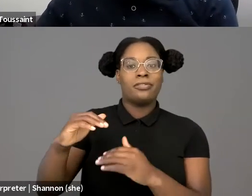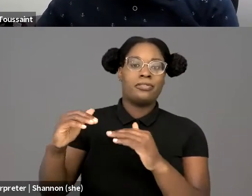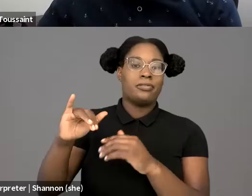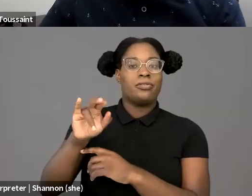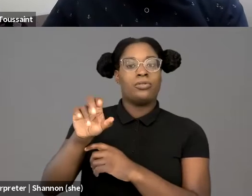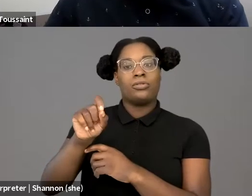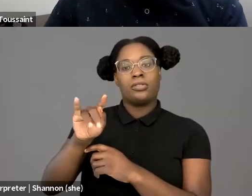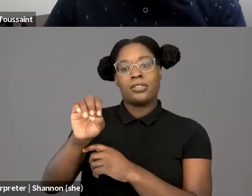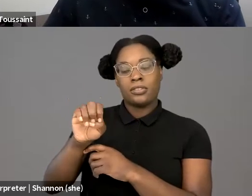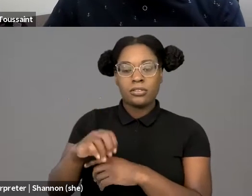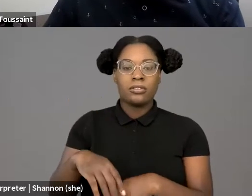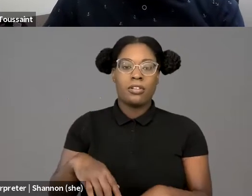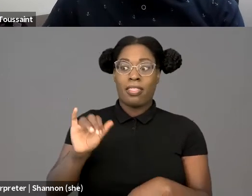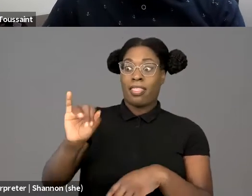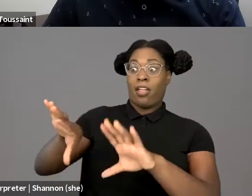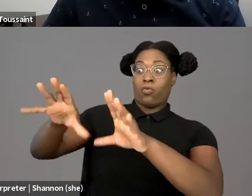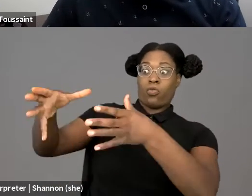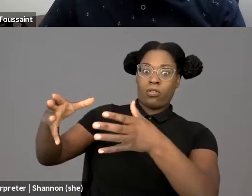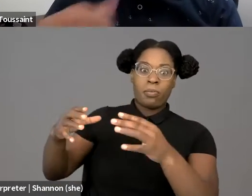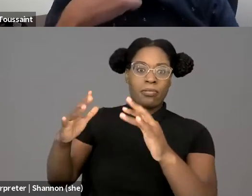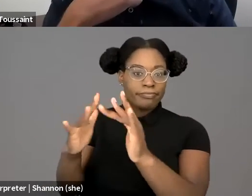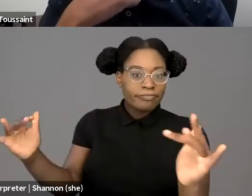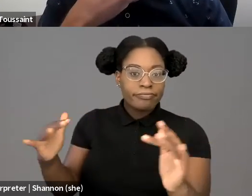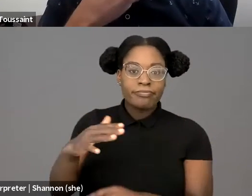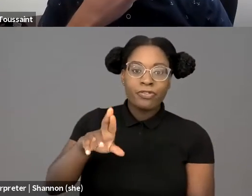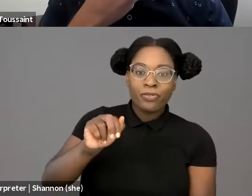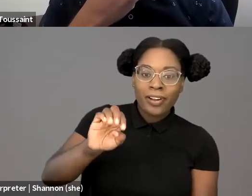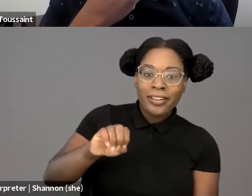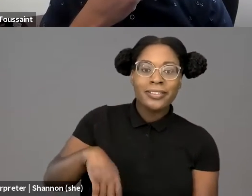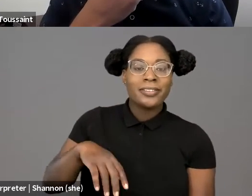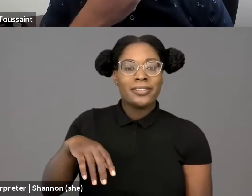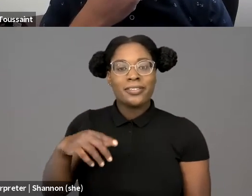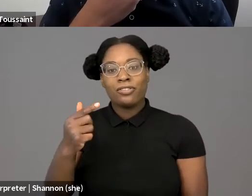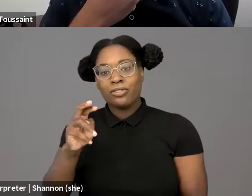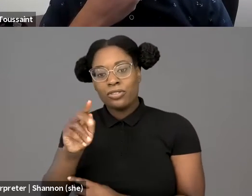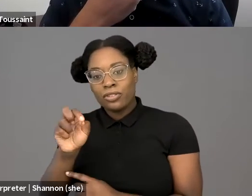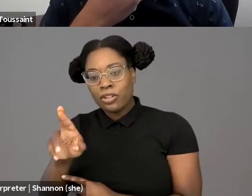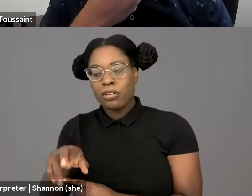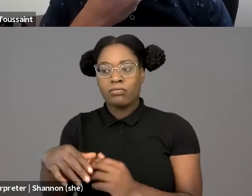sex, class, disability, everything. But that being said,